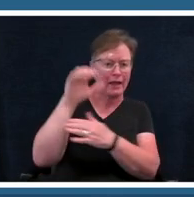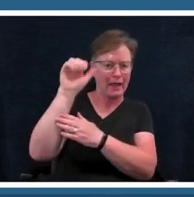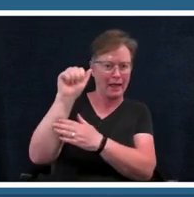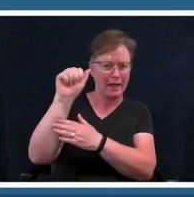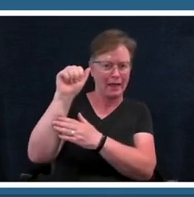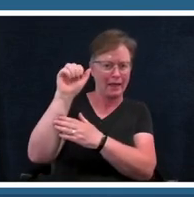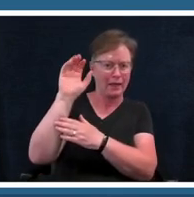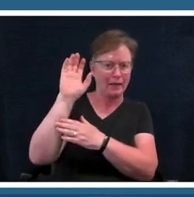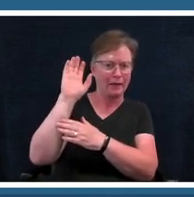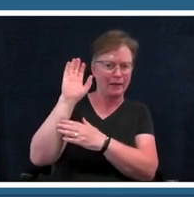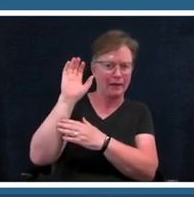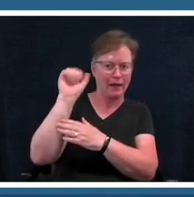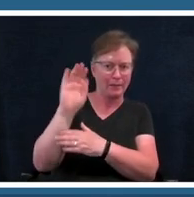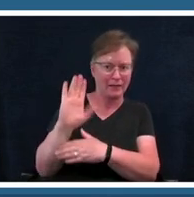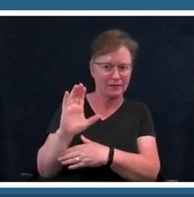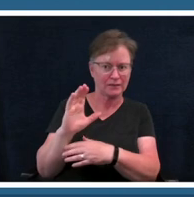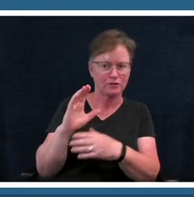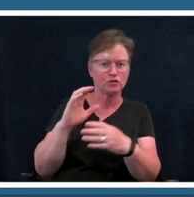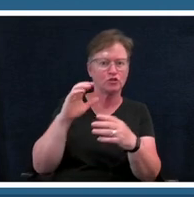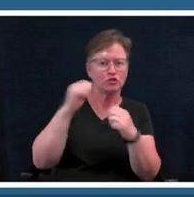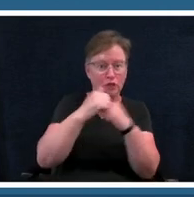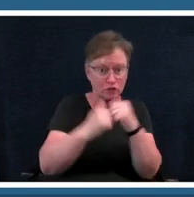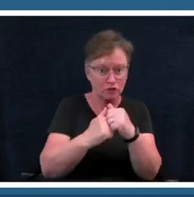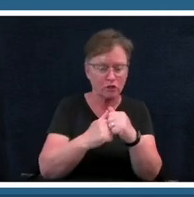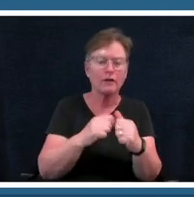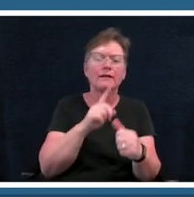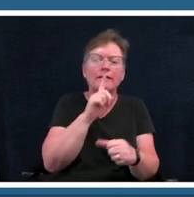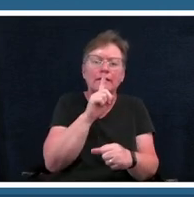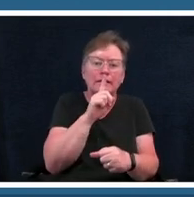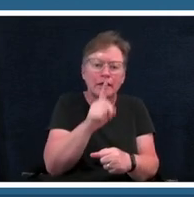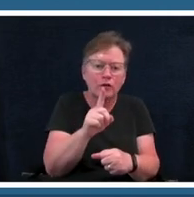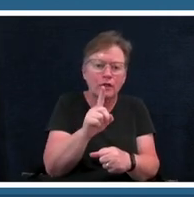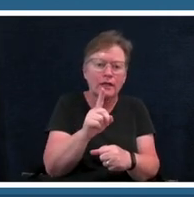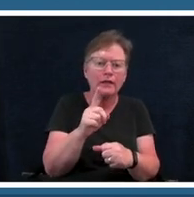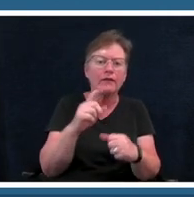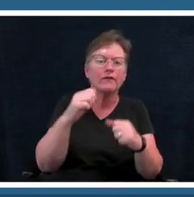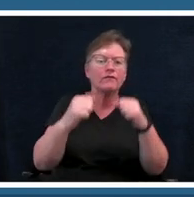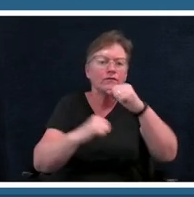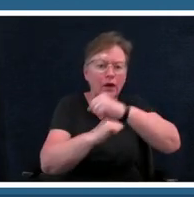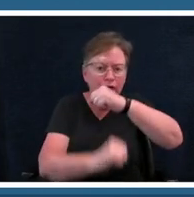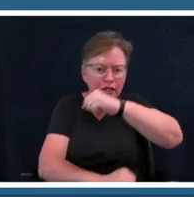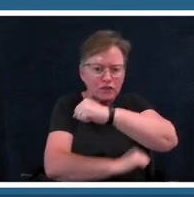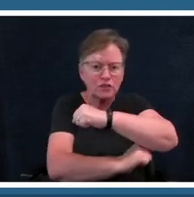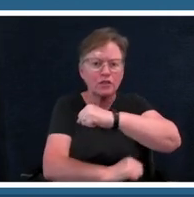literally the foundation of how